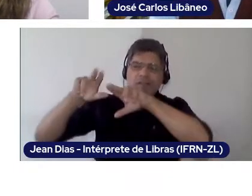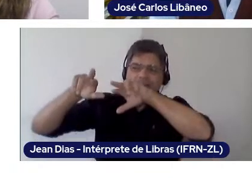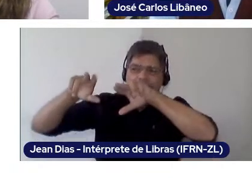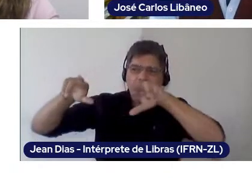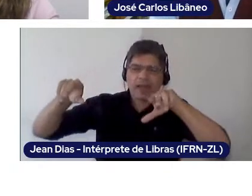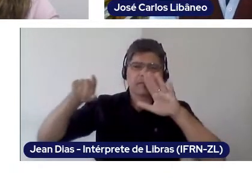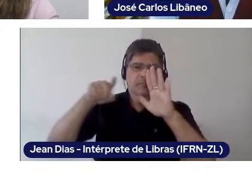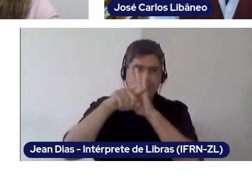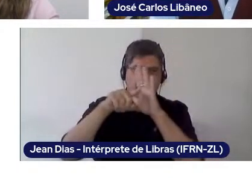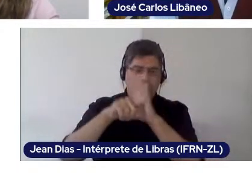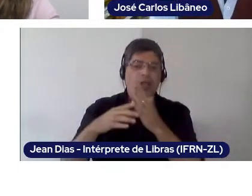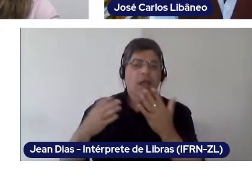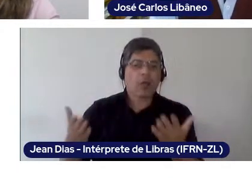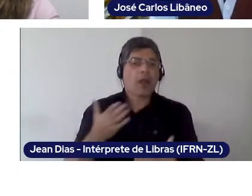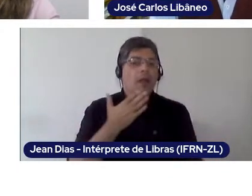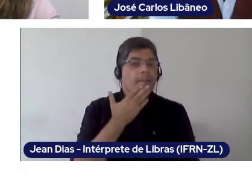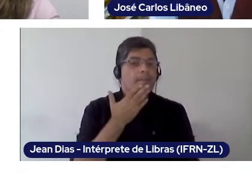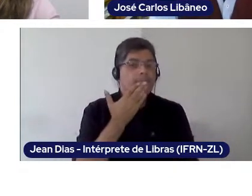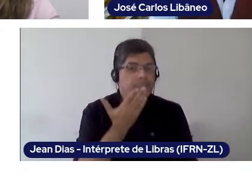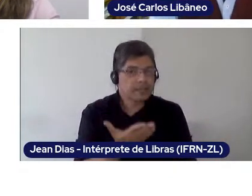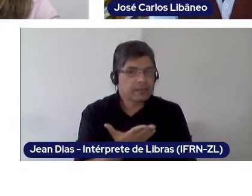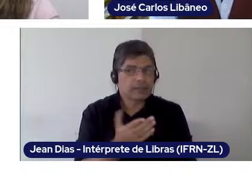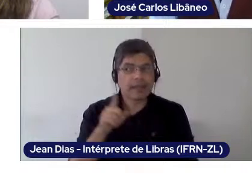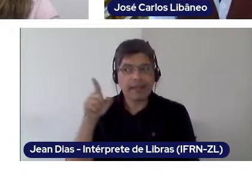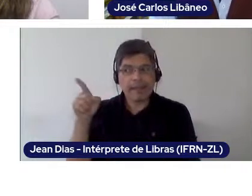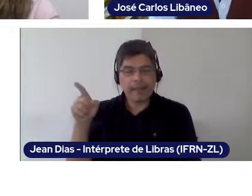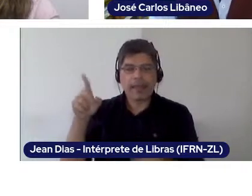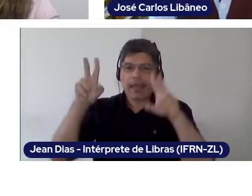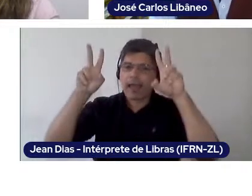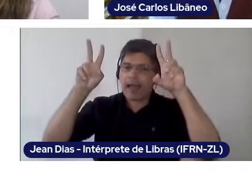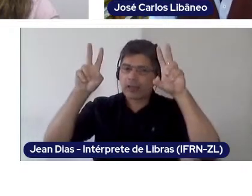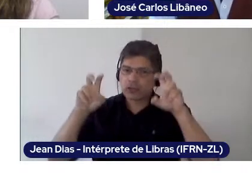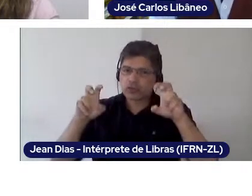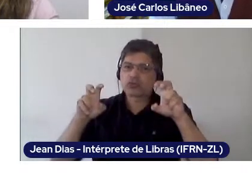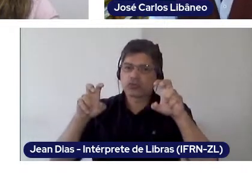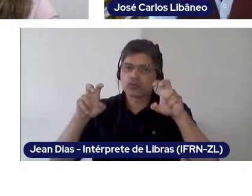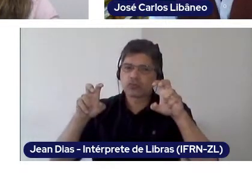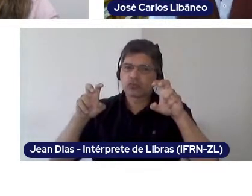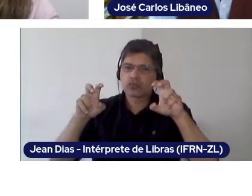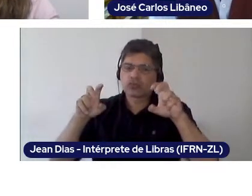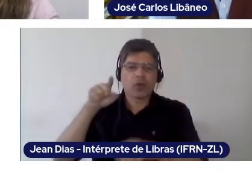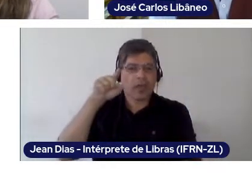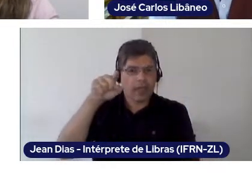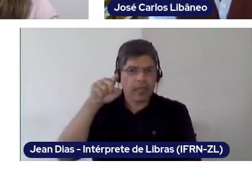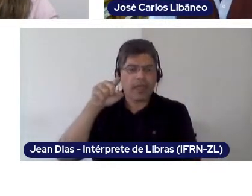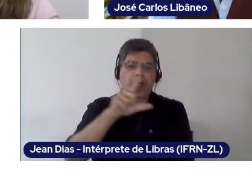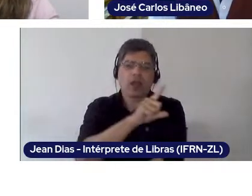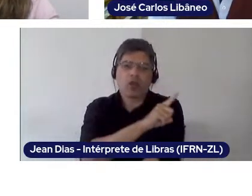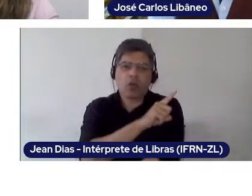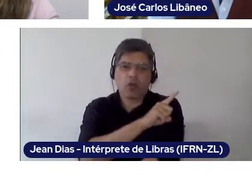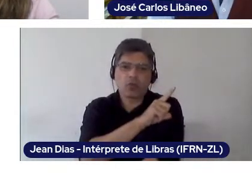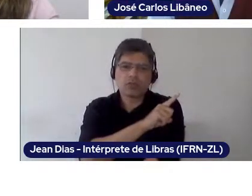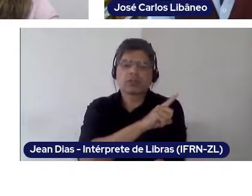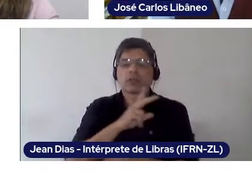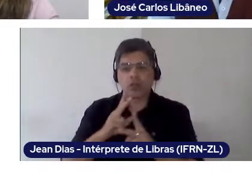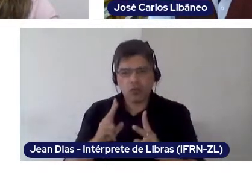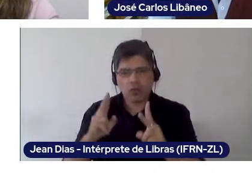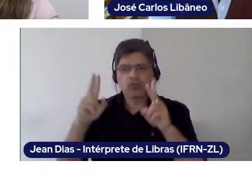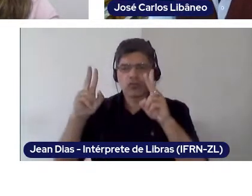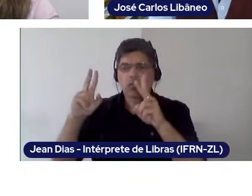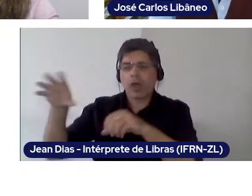that this subject may be addressed further. Louize is collecting questions so we may have a compilation of those to come up next.